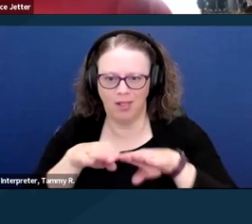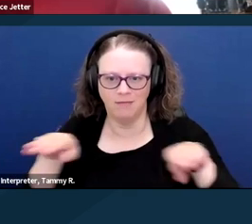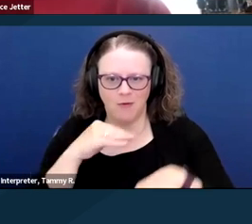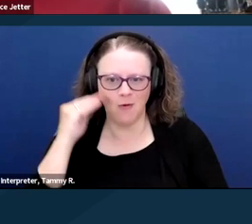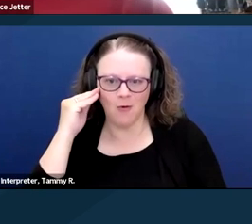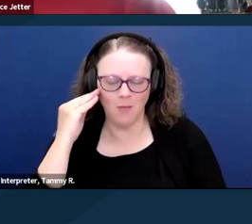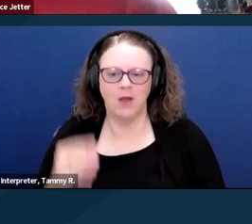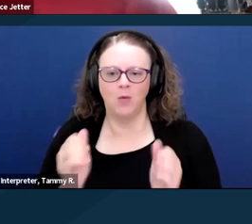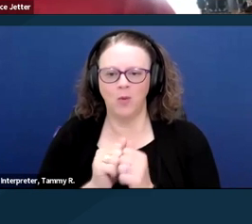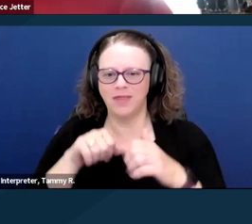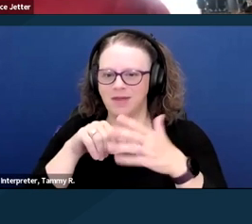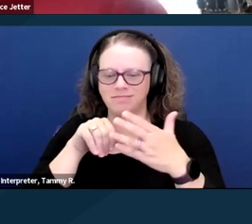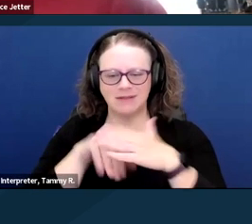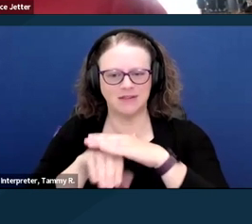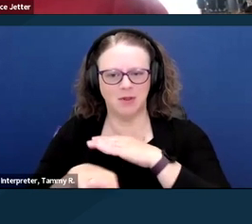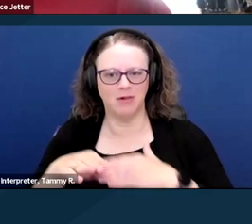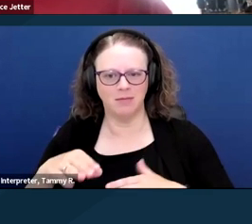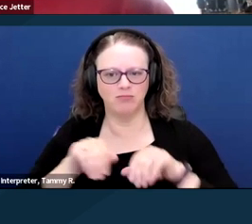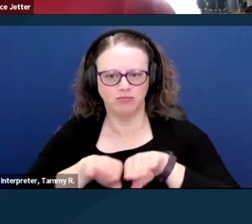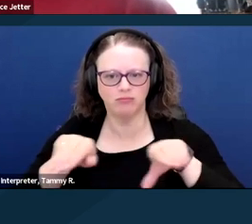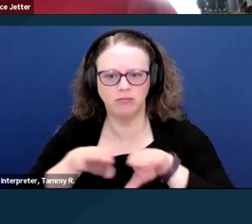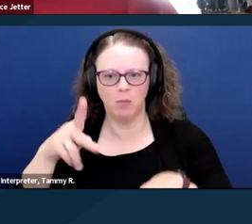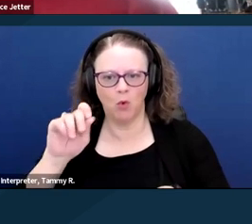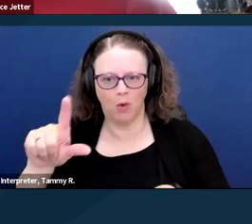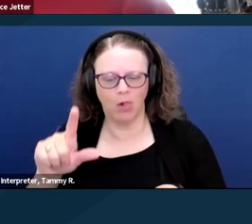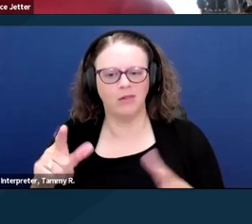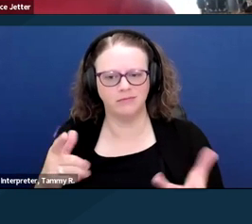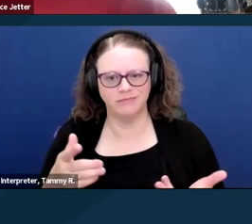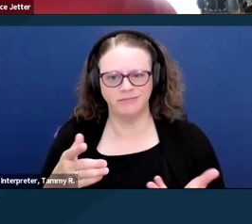If we moved into my place, we would have too much money,